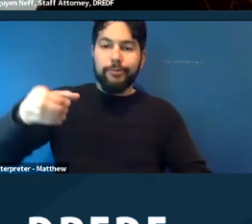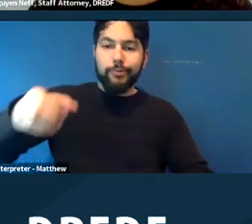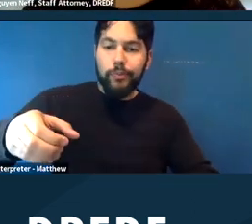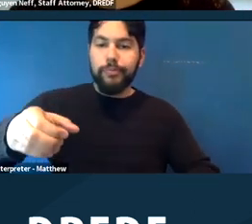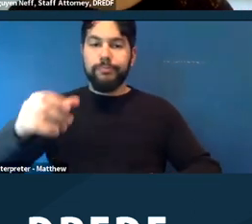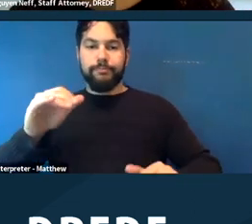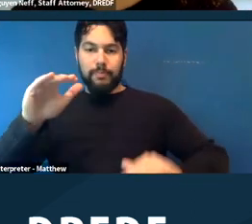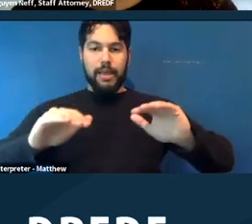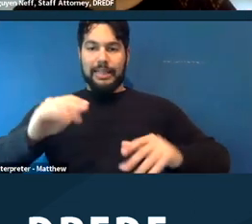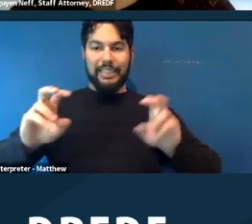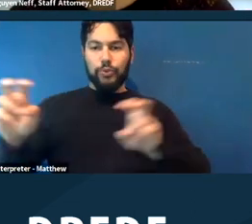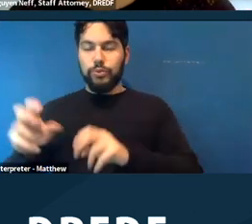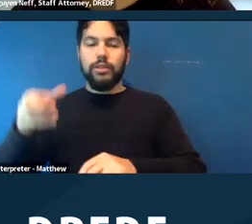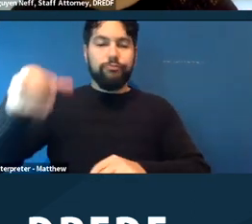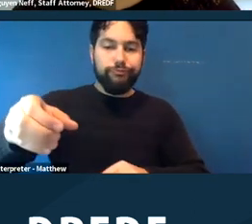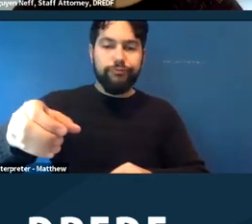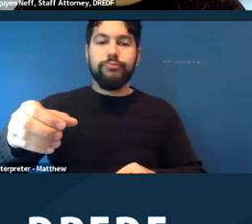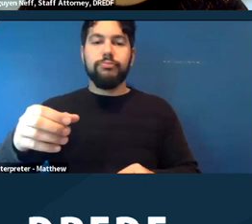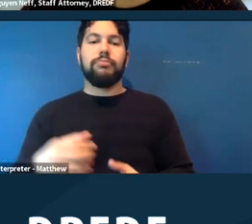So how to make a reasonable accommodation request. So let's